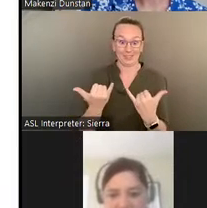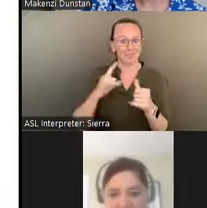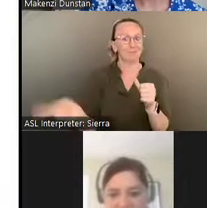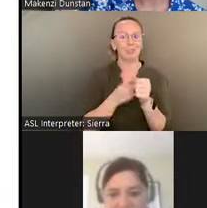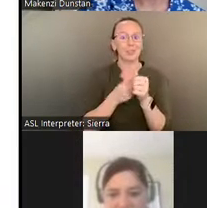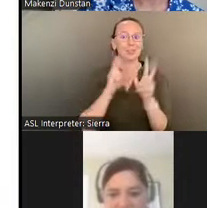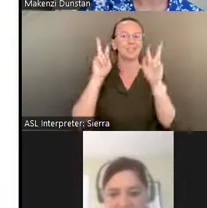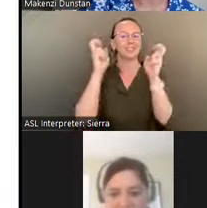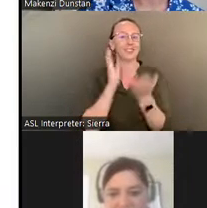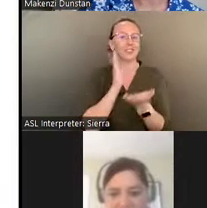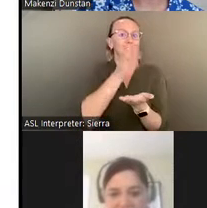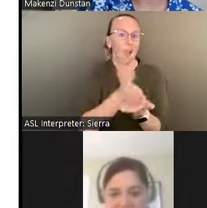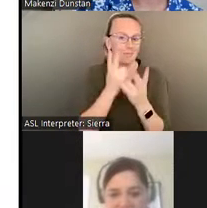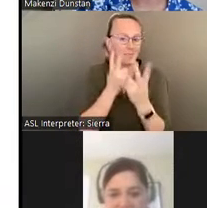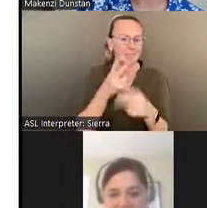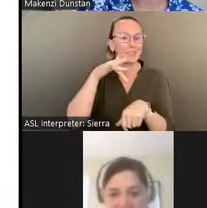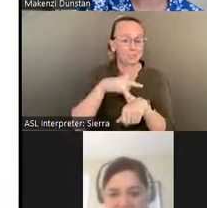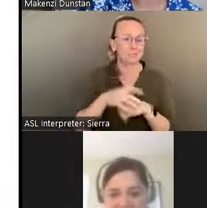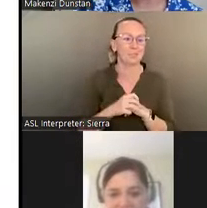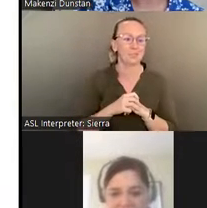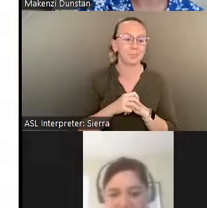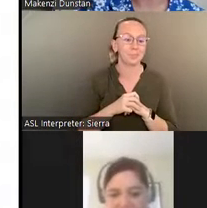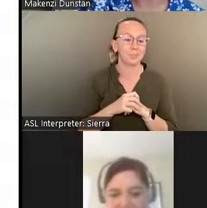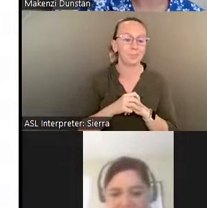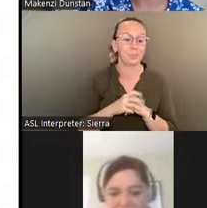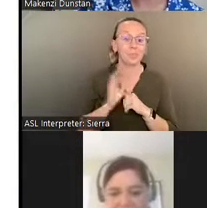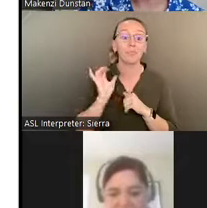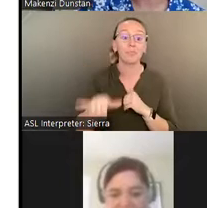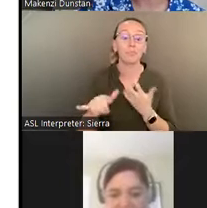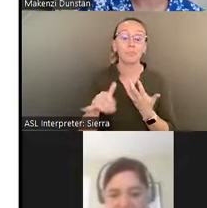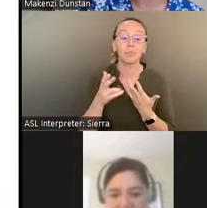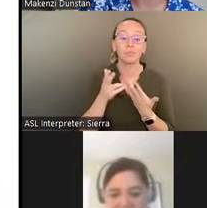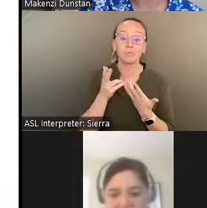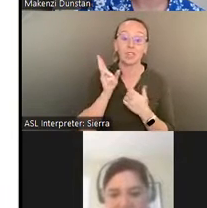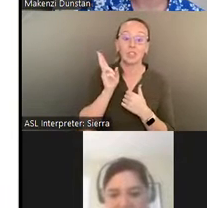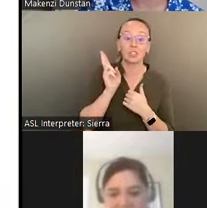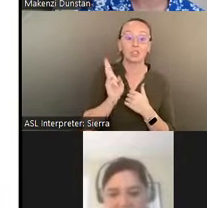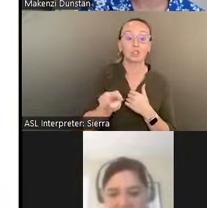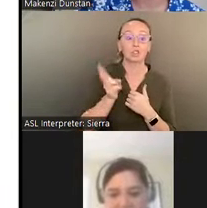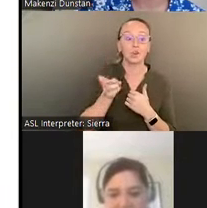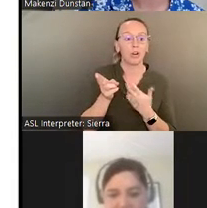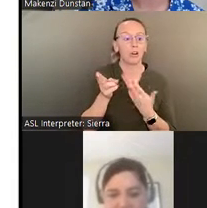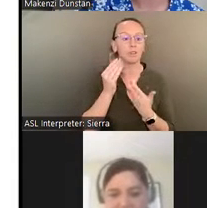This Historic Artists' Homes and Studios Virtual Road Trip series is a collaboration between